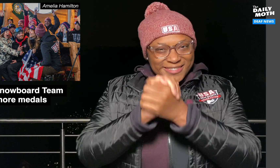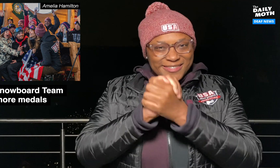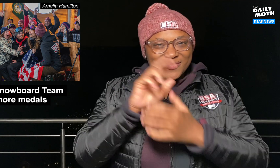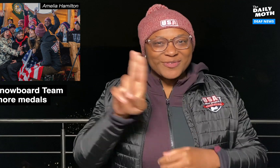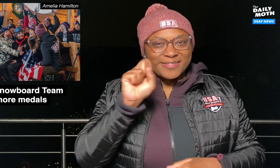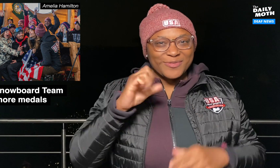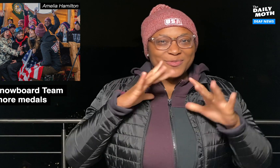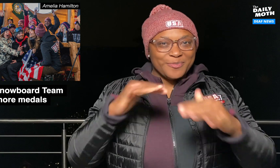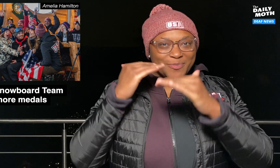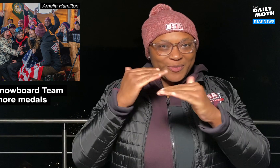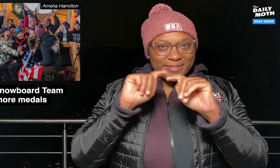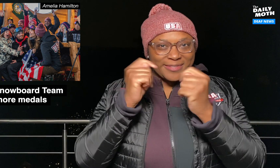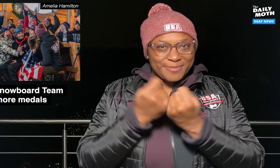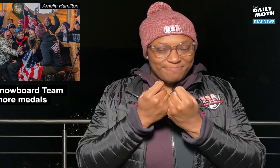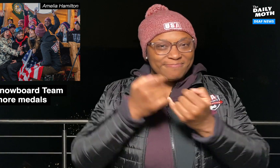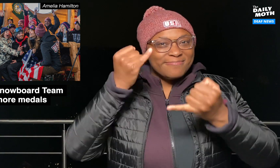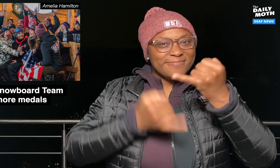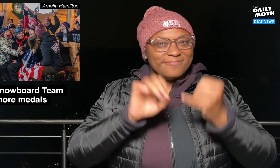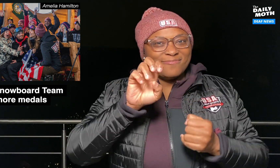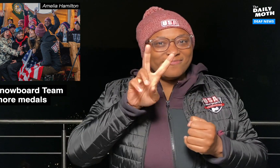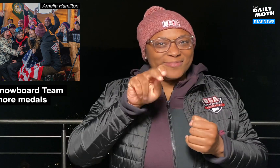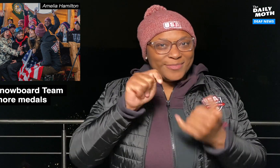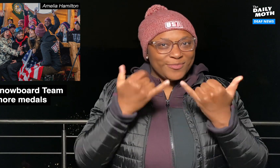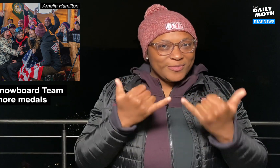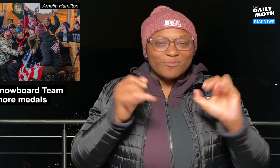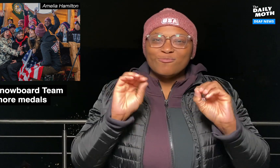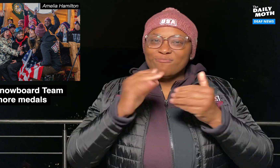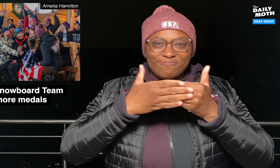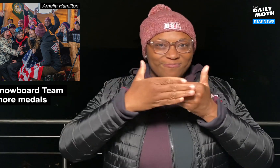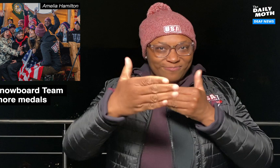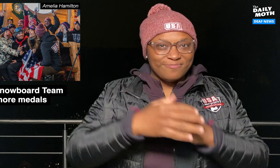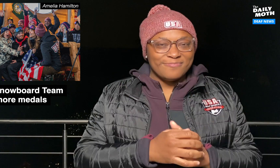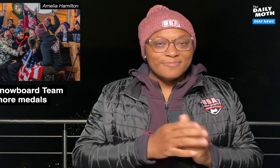Congratulations to the US Snowboarding team that just had its last event today.